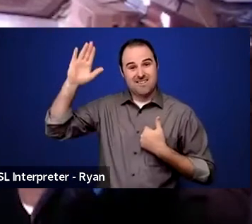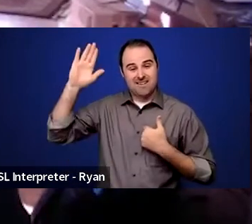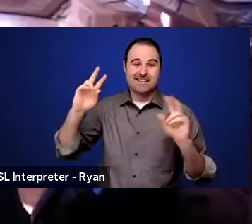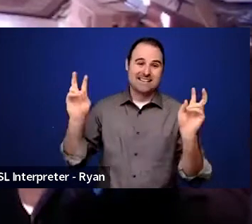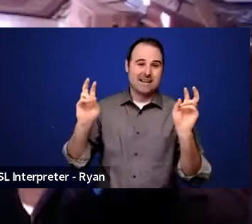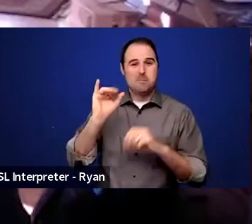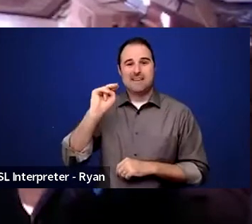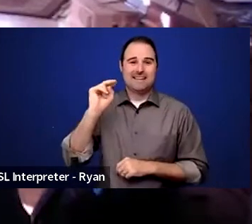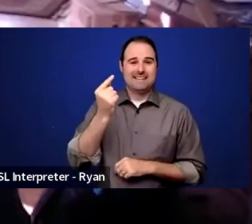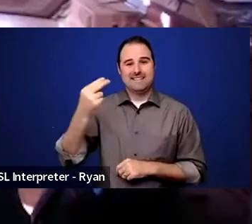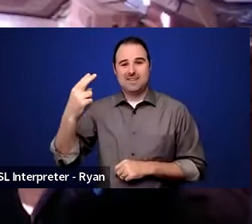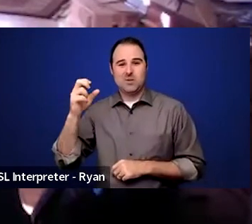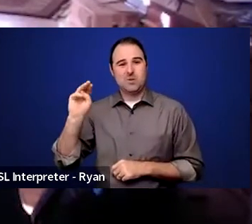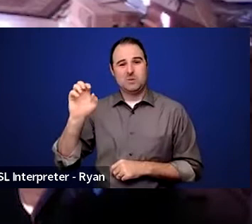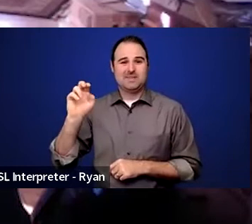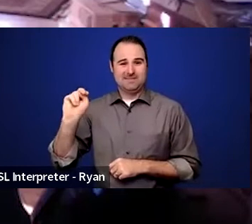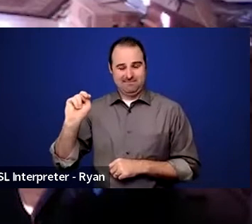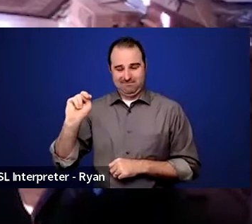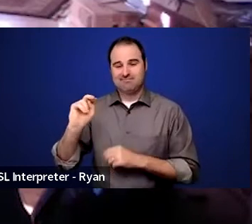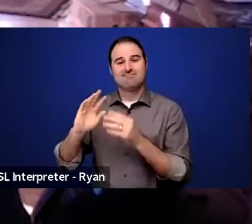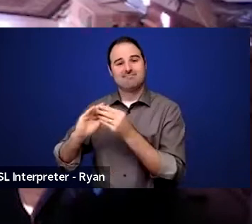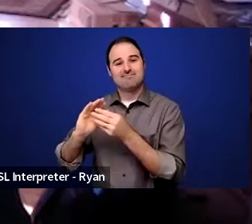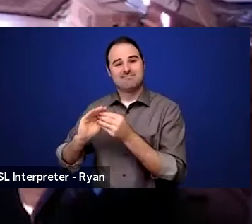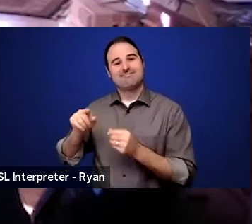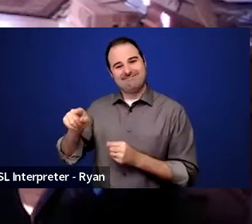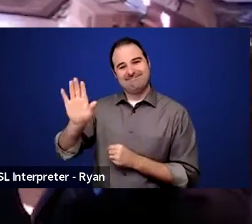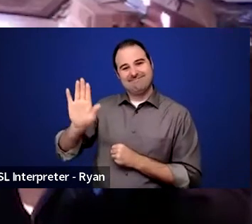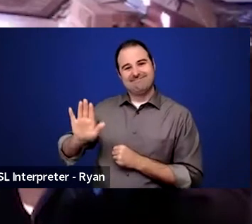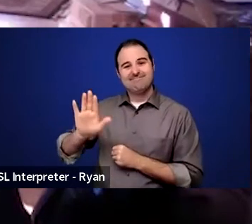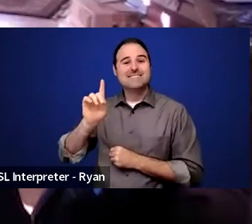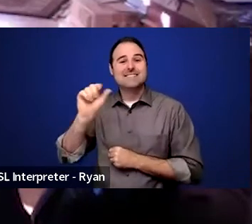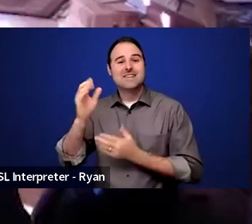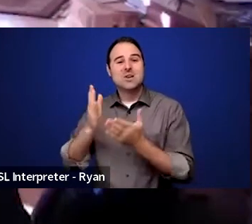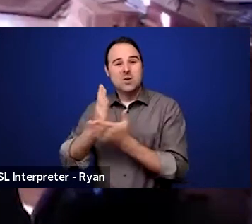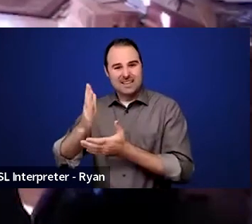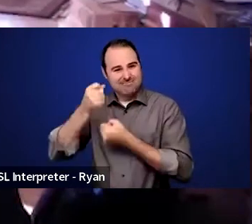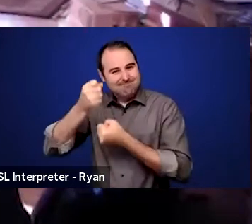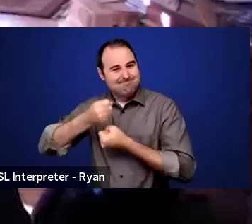of a Disability Rights Activist", she shares the story of her struggle for equality